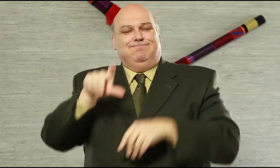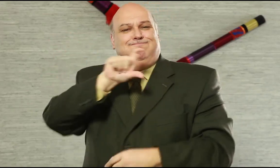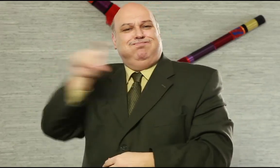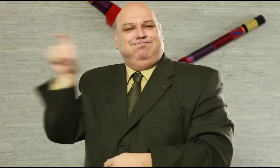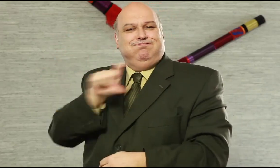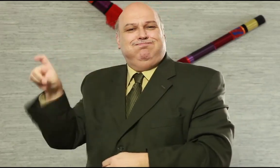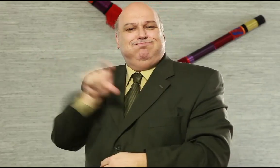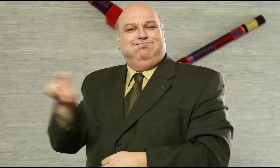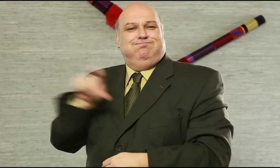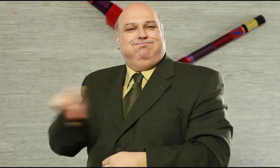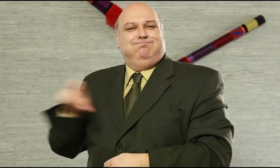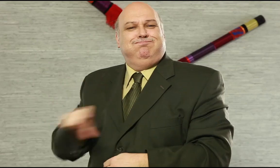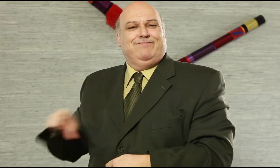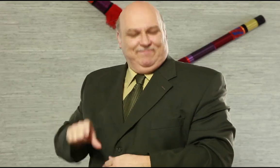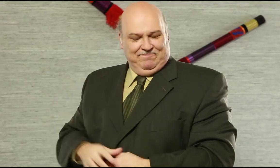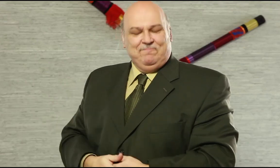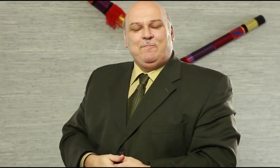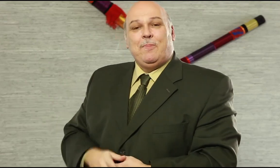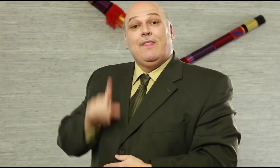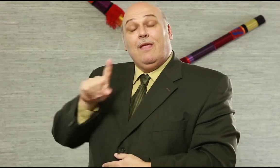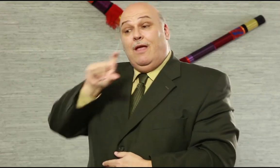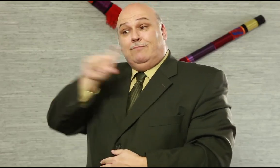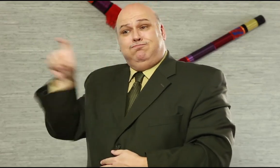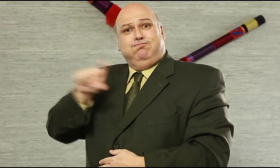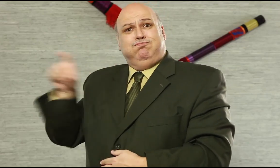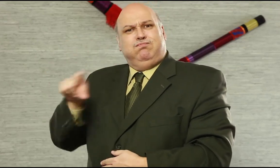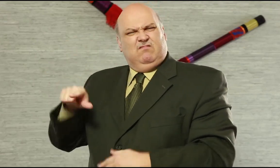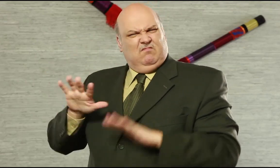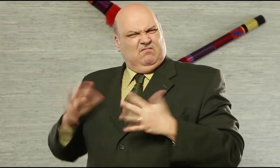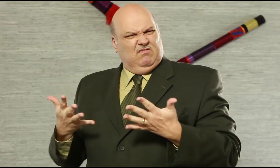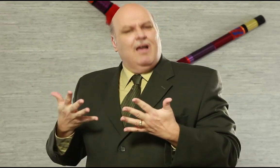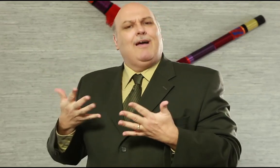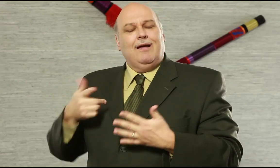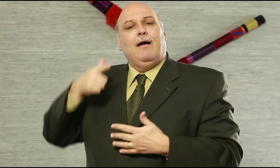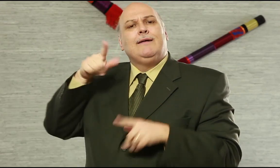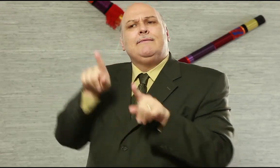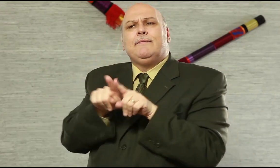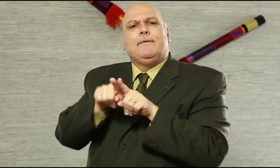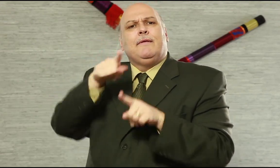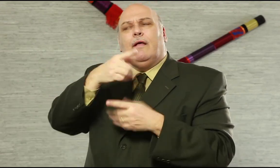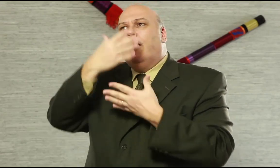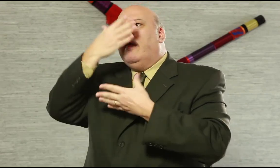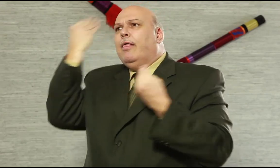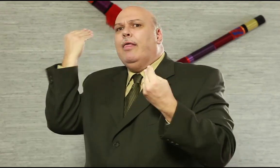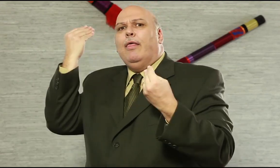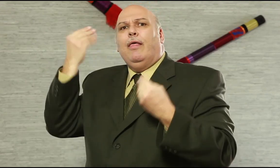to get recipes. H3 posts video reports and new shows daily. If you don’t want to miss any of